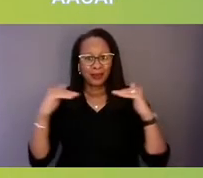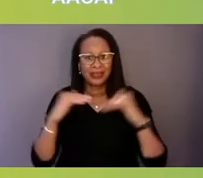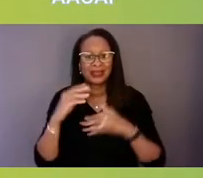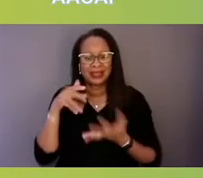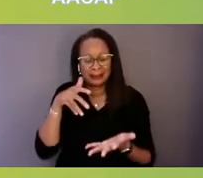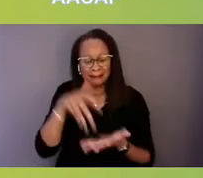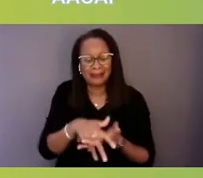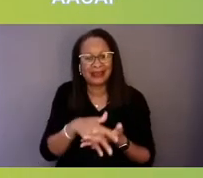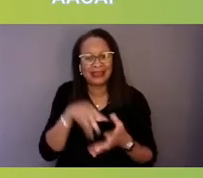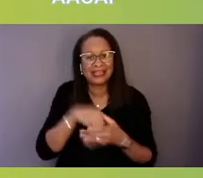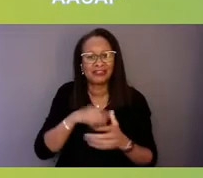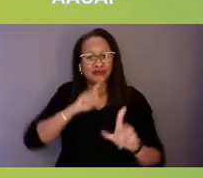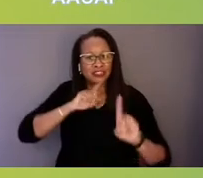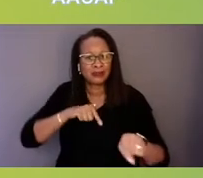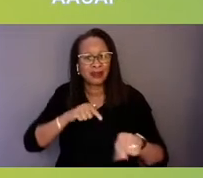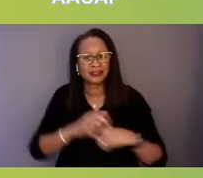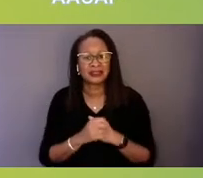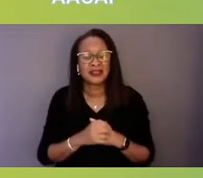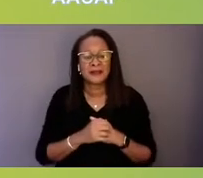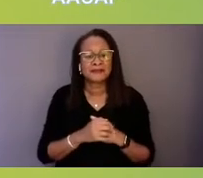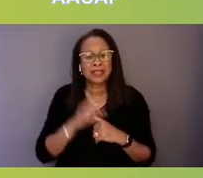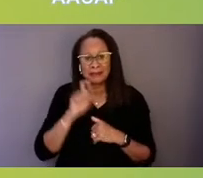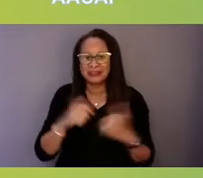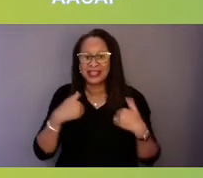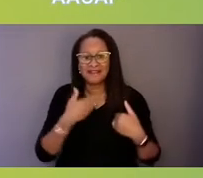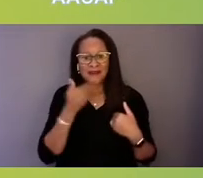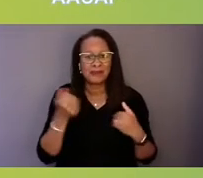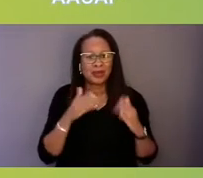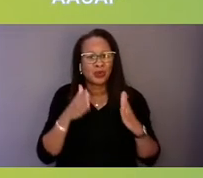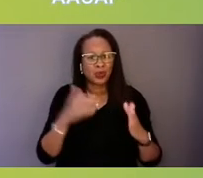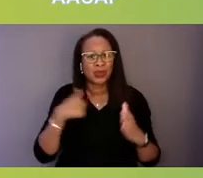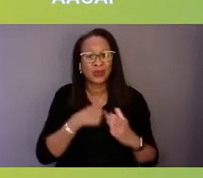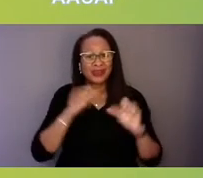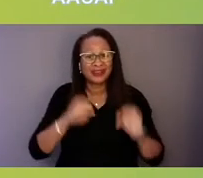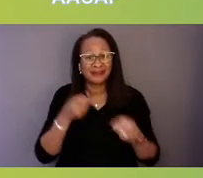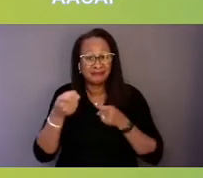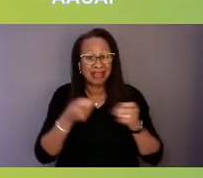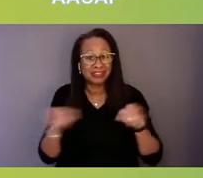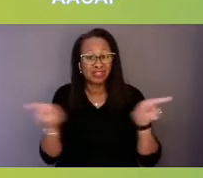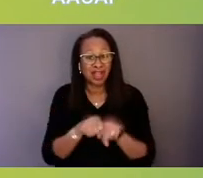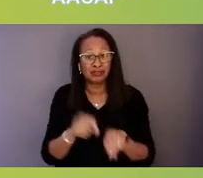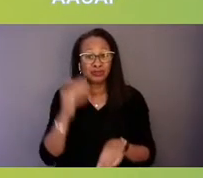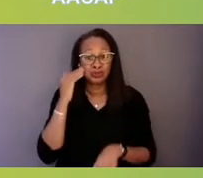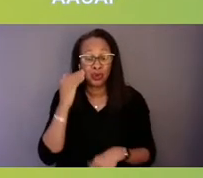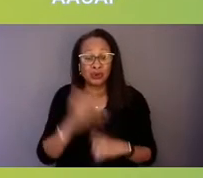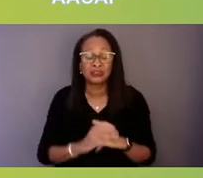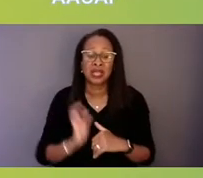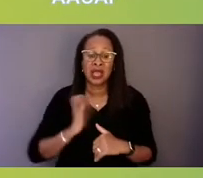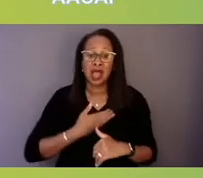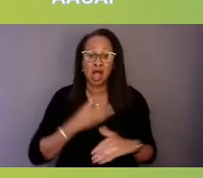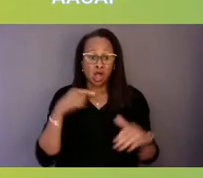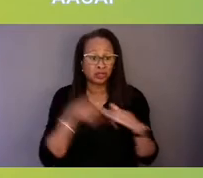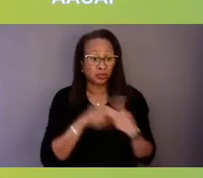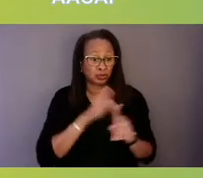There's got to be better ways that we can manage, as you know, our suicide data, which that tragic number